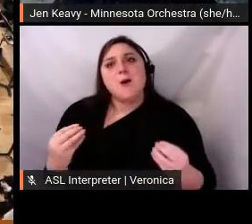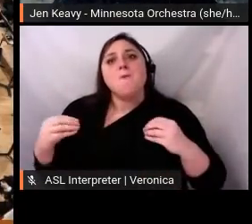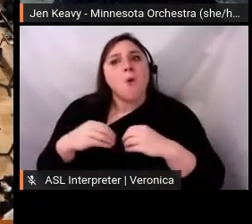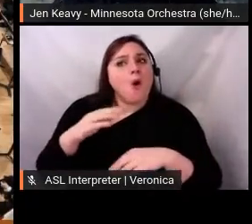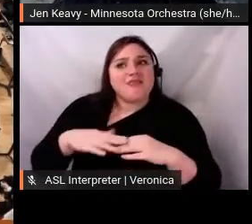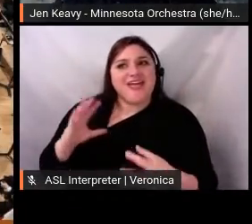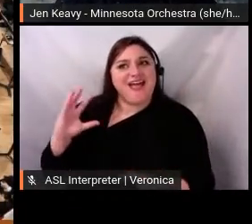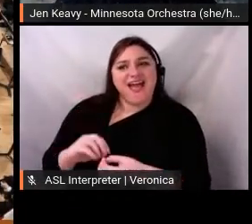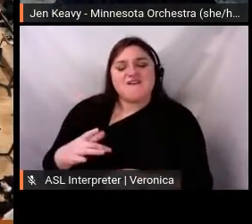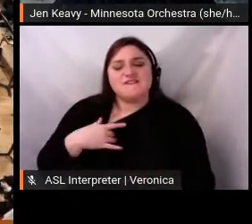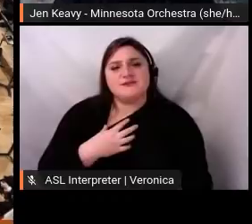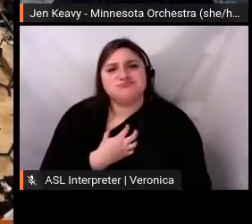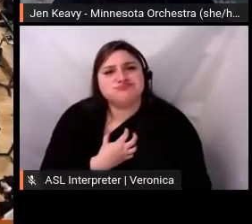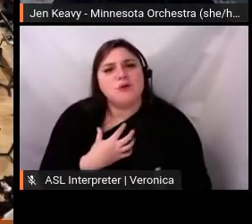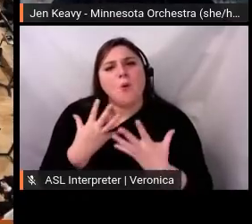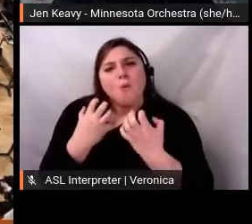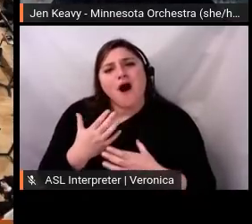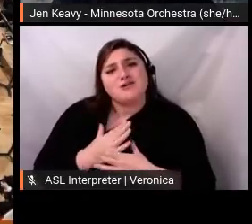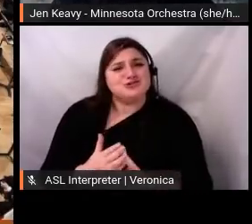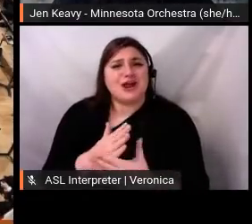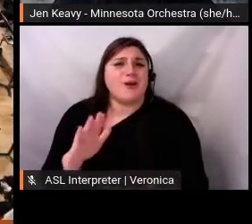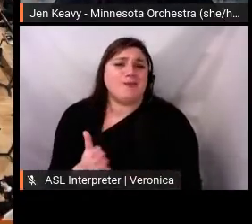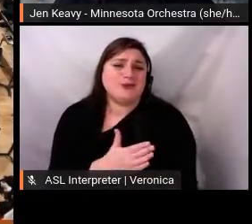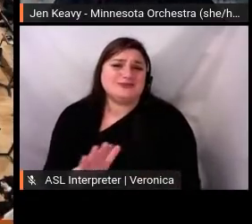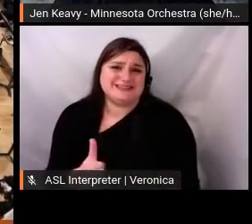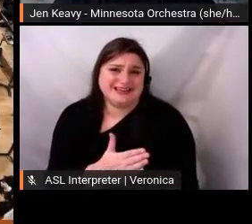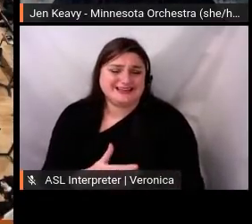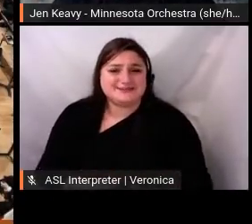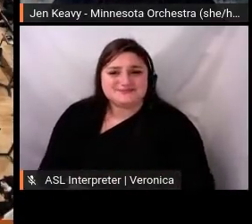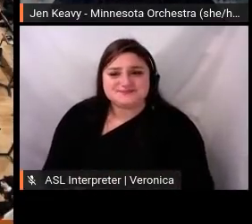rebuilding required was no small feat, and it required a new way of